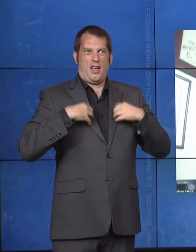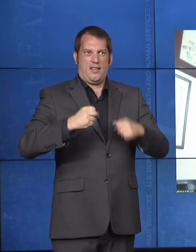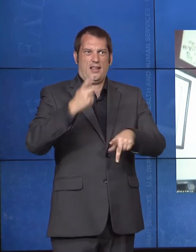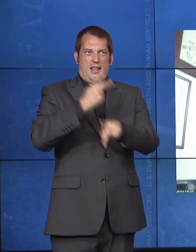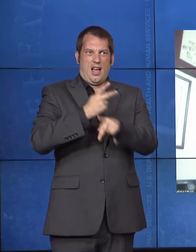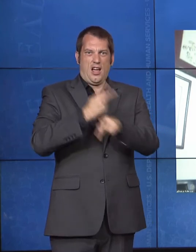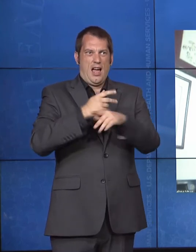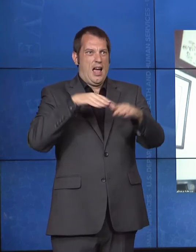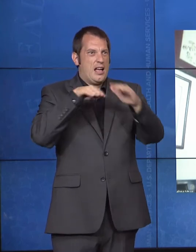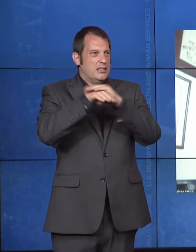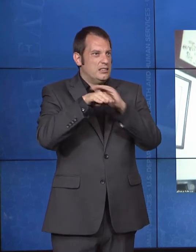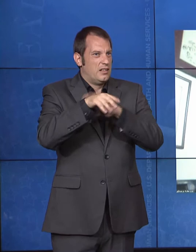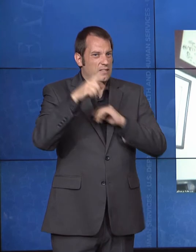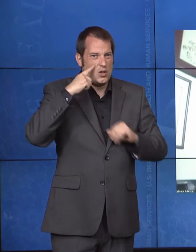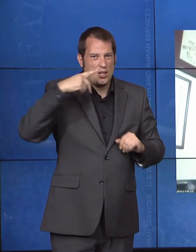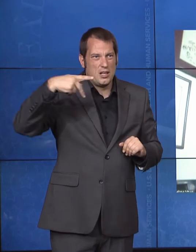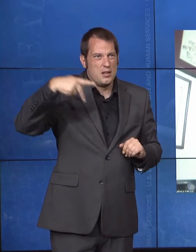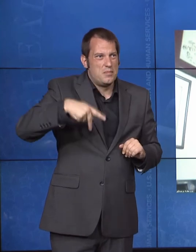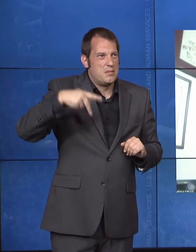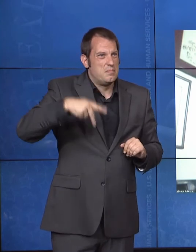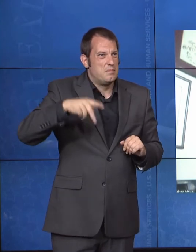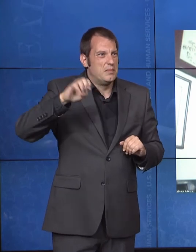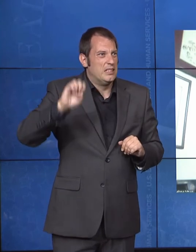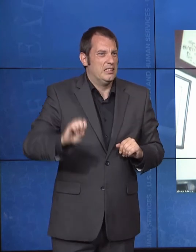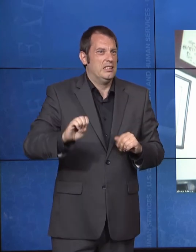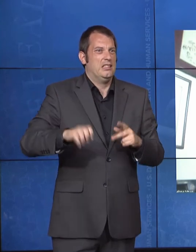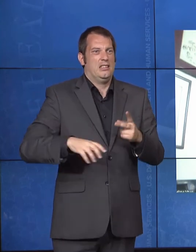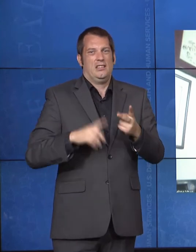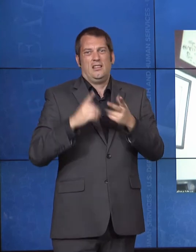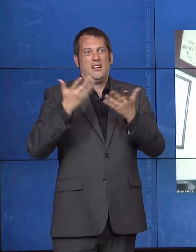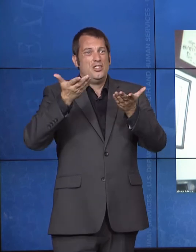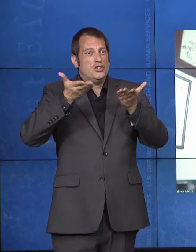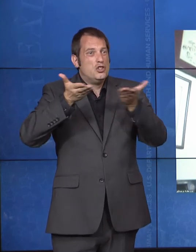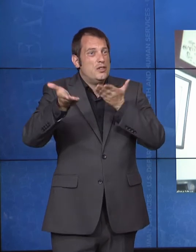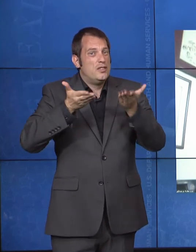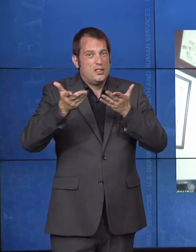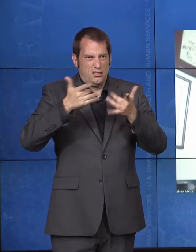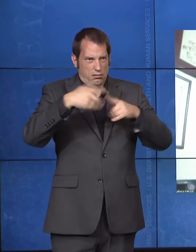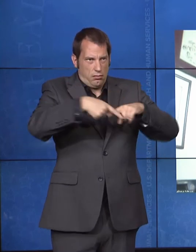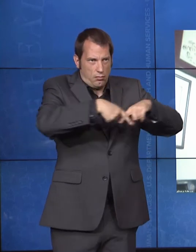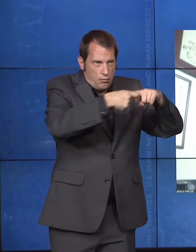services now had been either frozen, eliminated or in some way modified. And all of that,